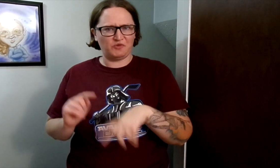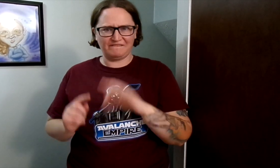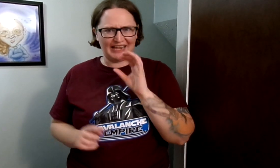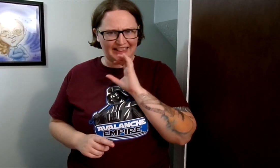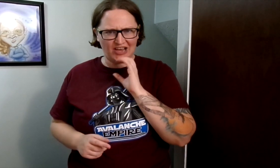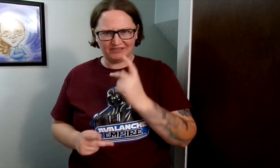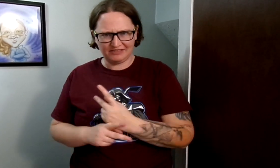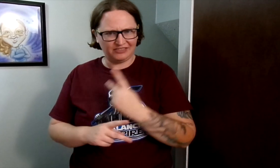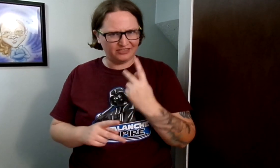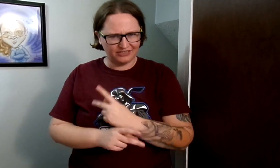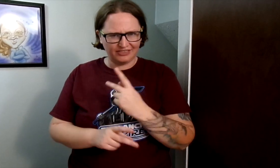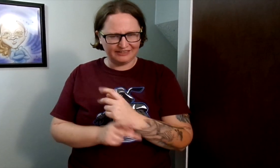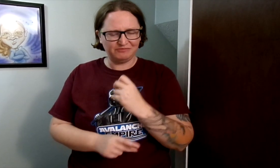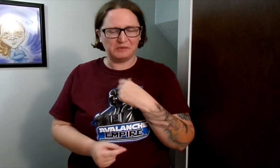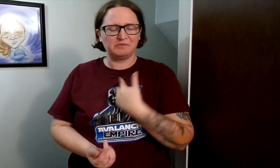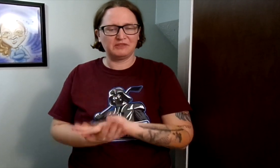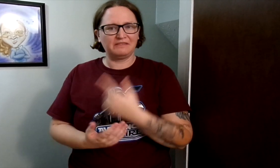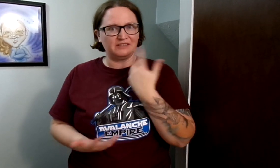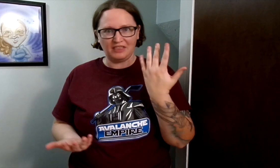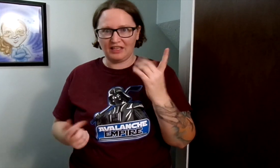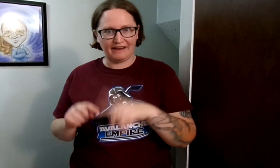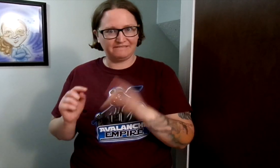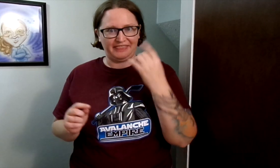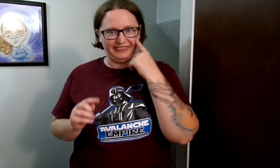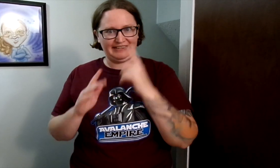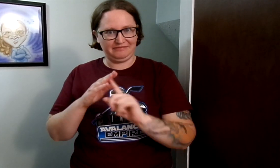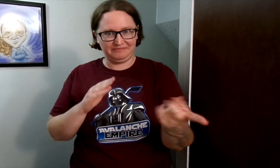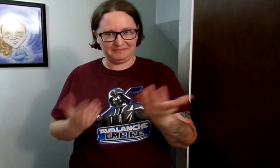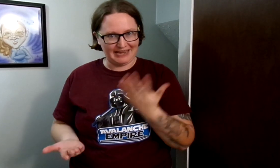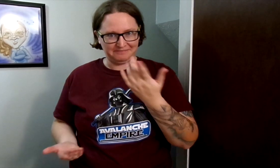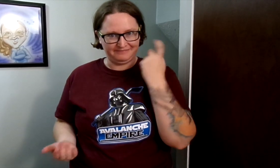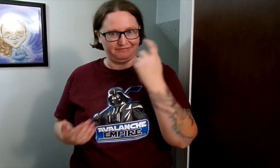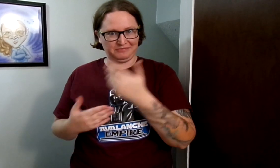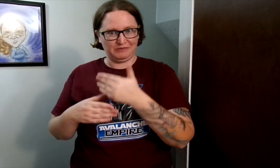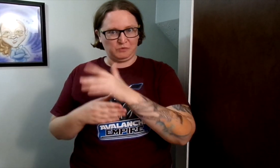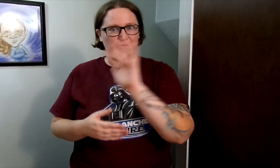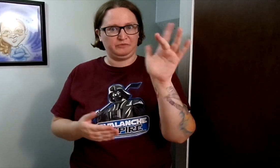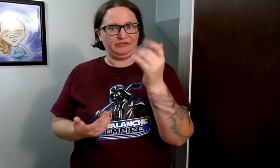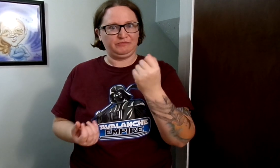but could not find Claire anywhere. So when I got home, we couldn't find her. We thought maybe she'd gotten out of the window.